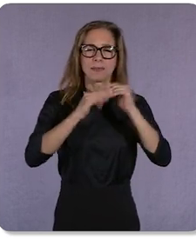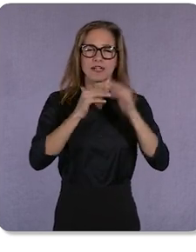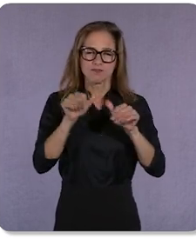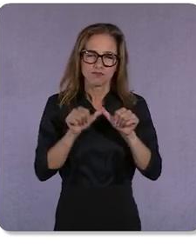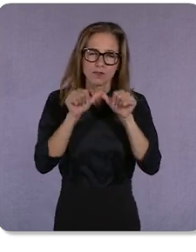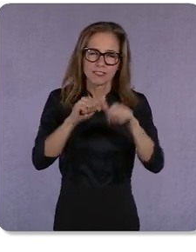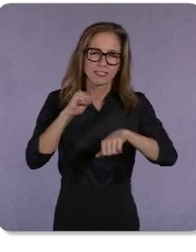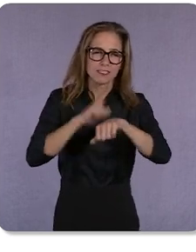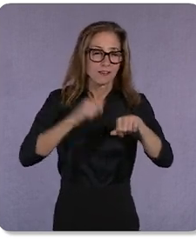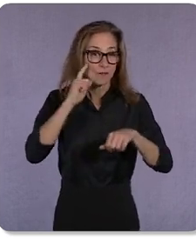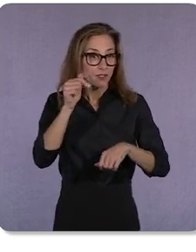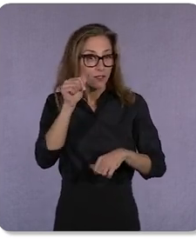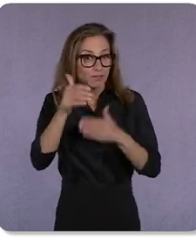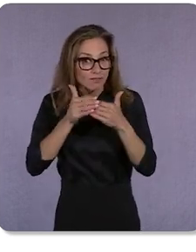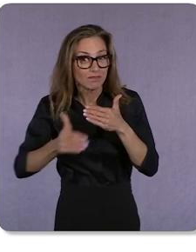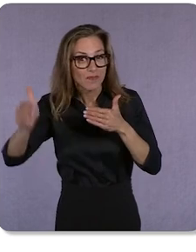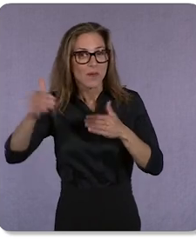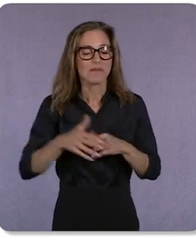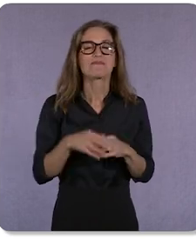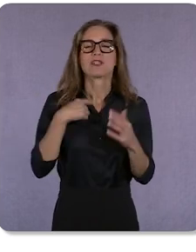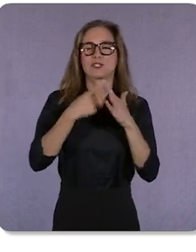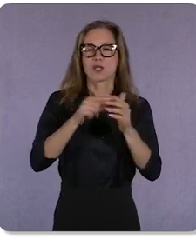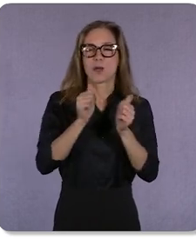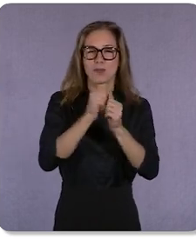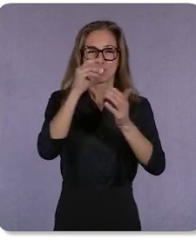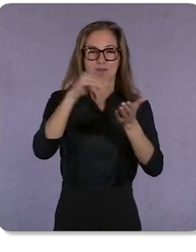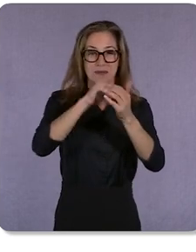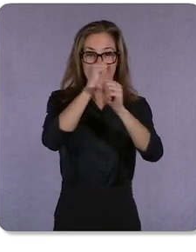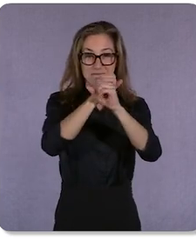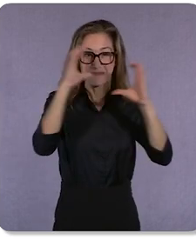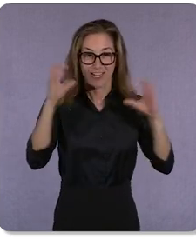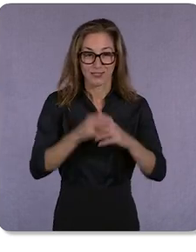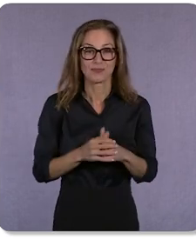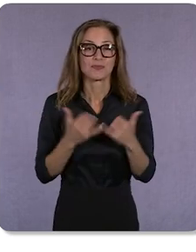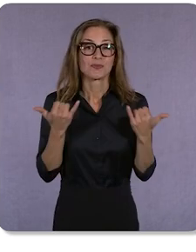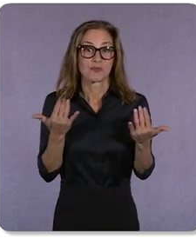Let’s start with reimagine. At Google, we work hard to